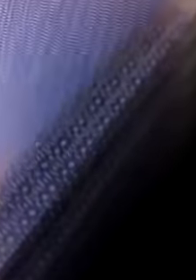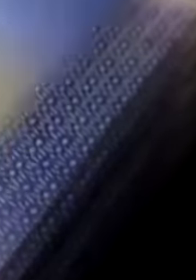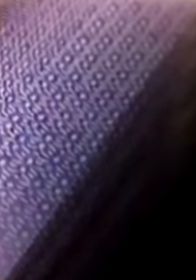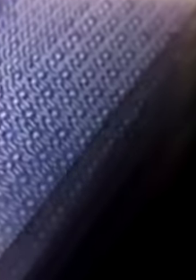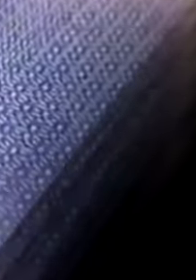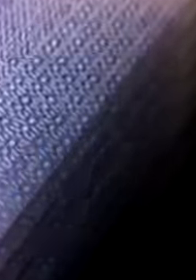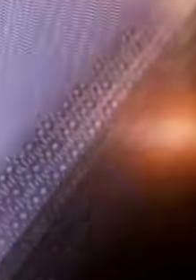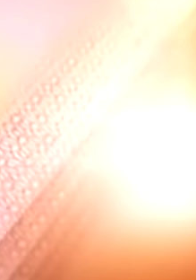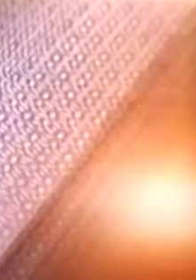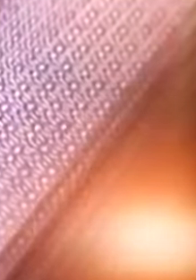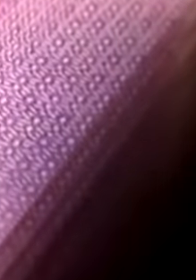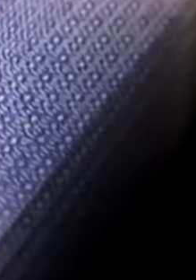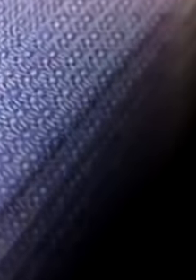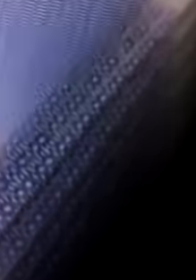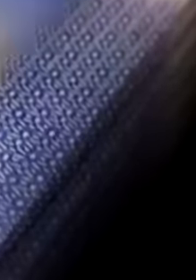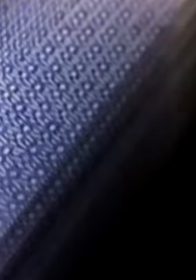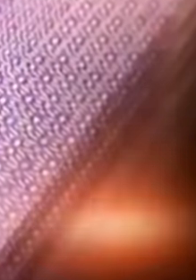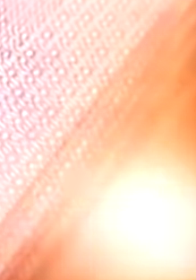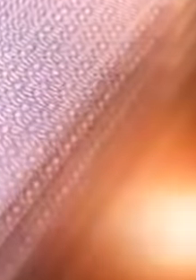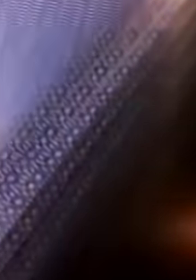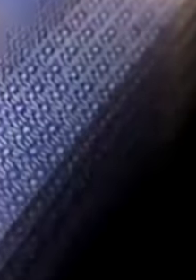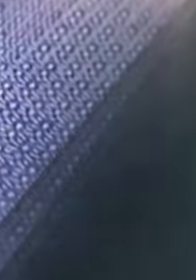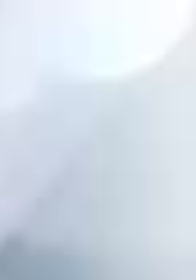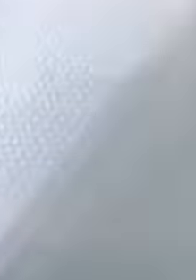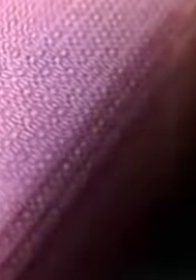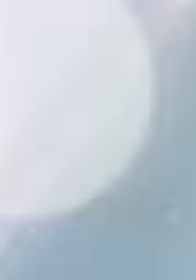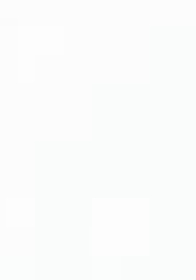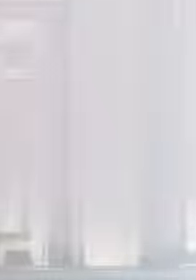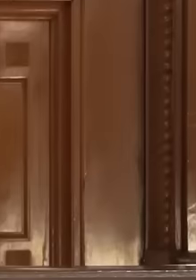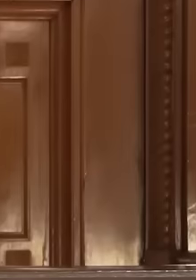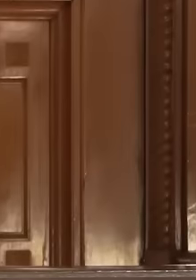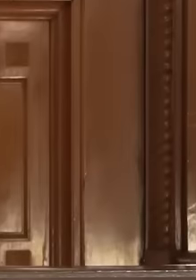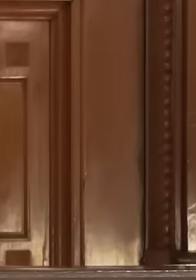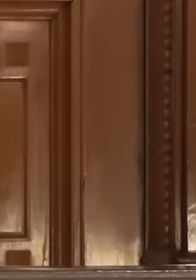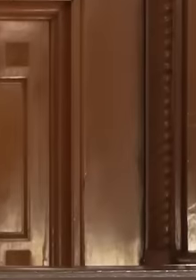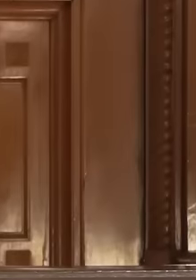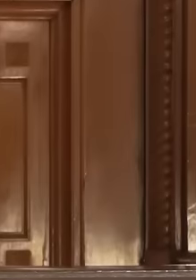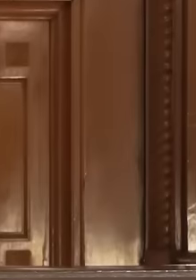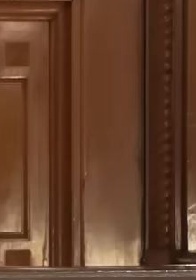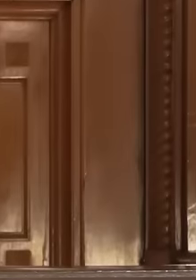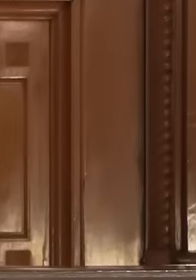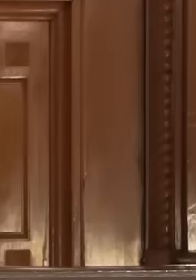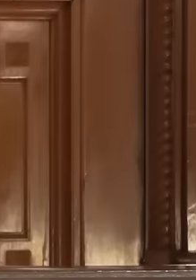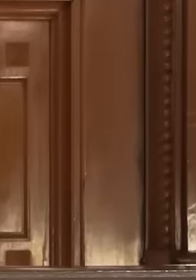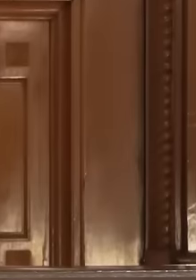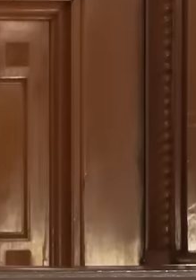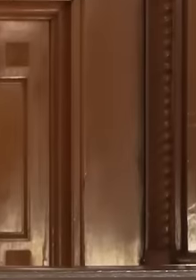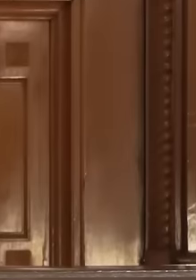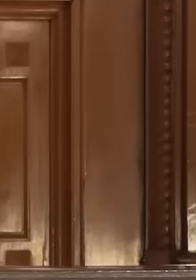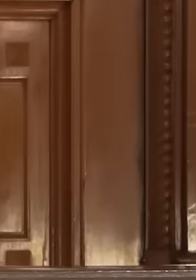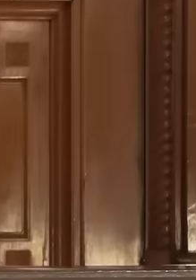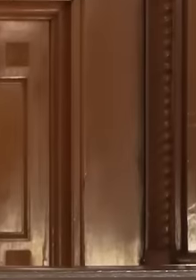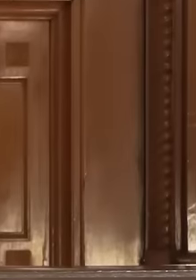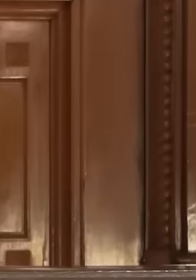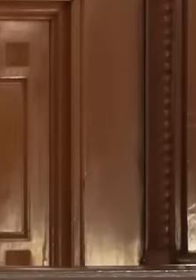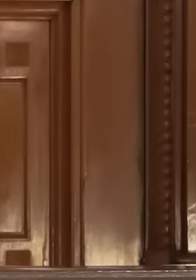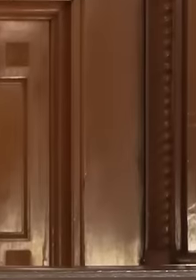received by some of its members. President López Obrador has already implemented austerity policies and has